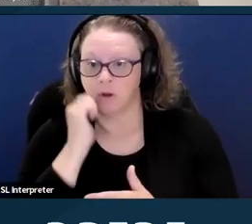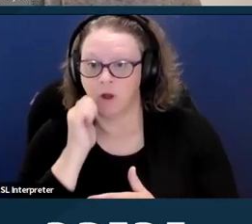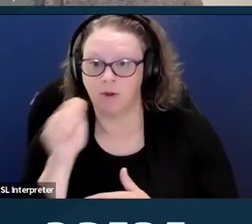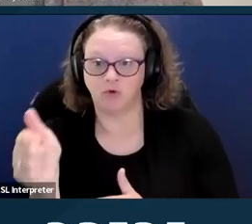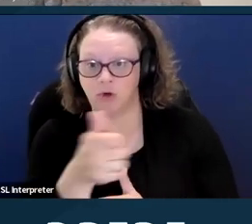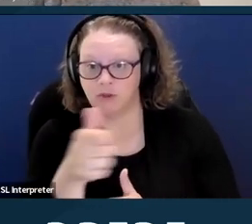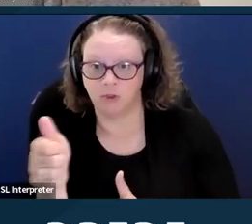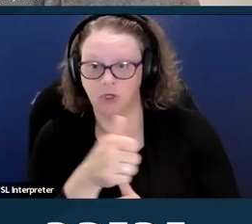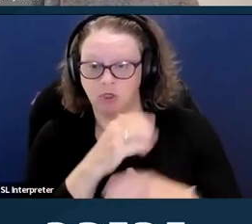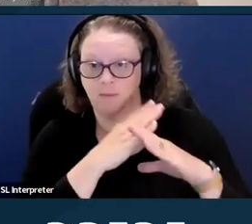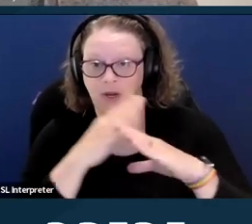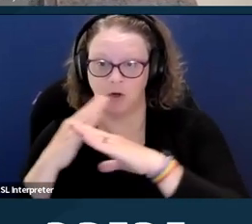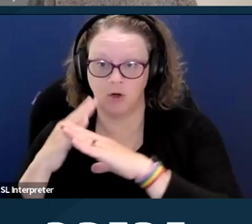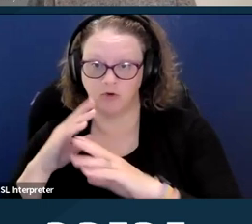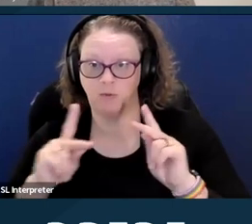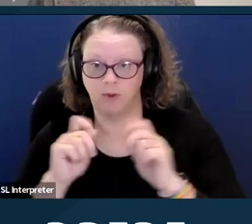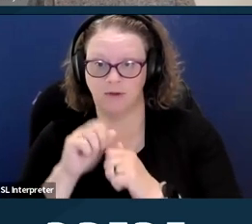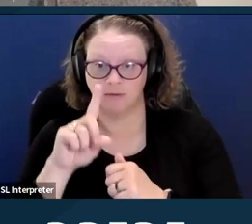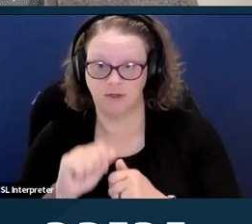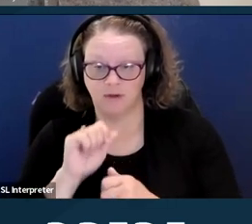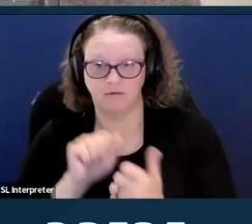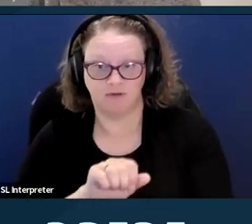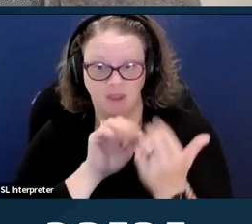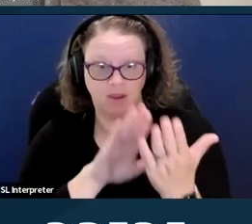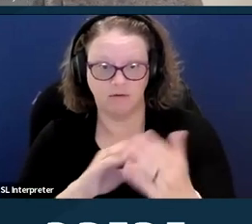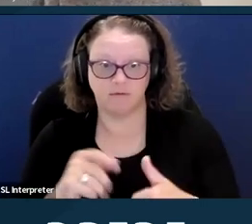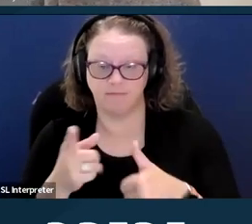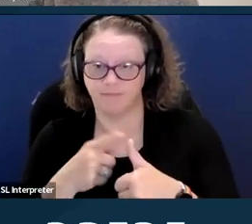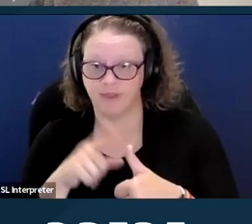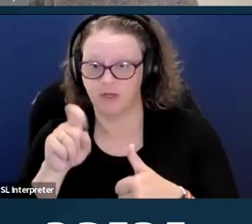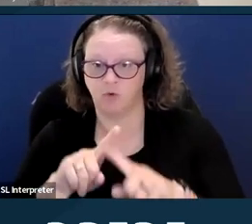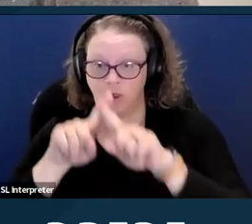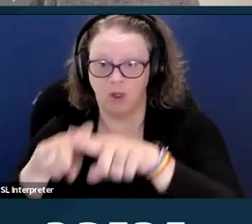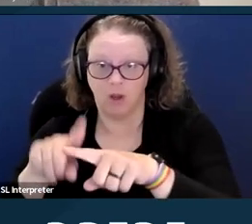with disabilities face are needing to rely on others for transportation,